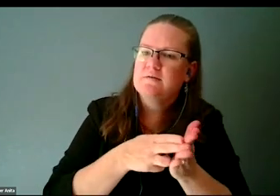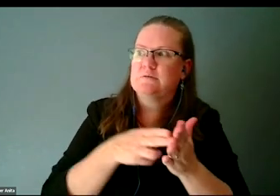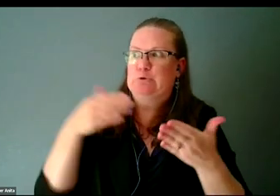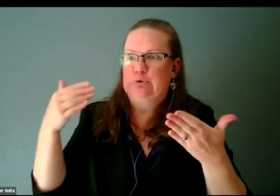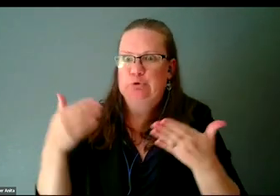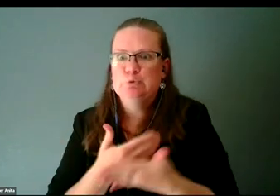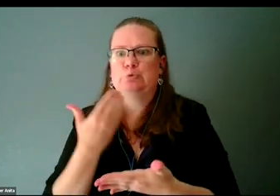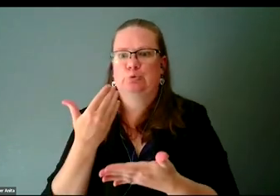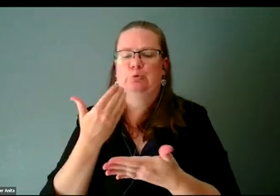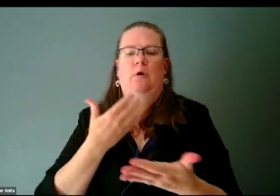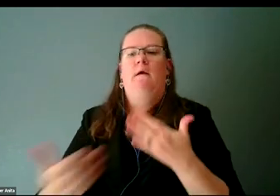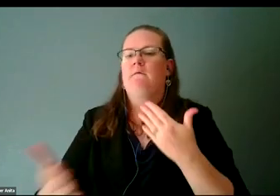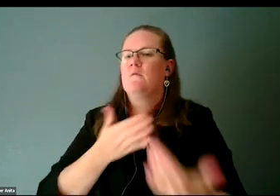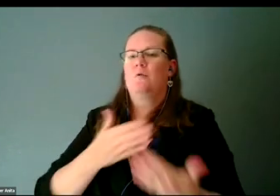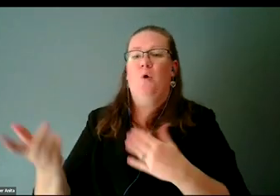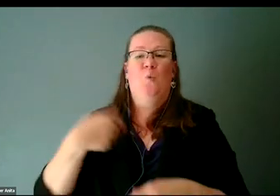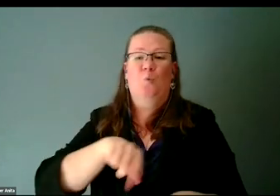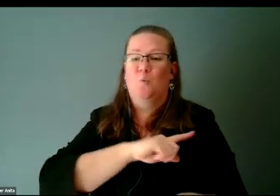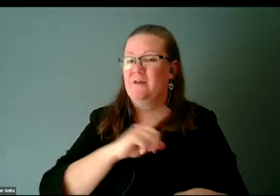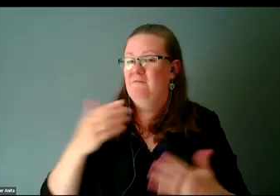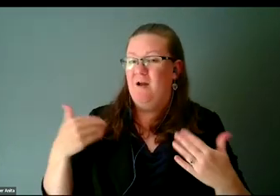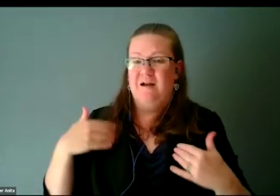that we've been around as long as time has been.